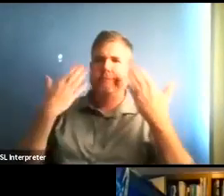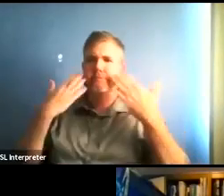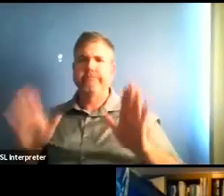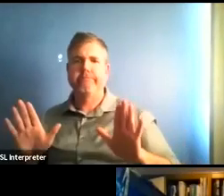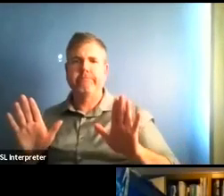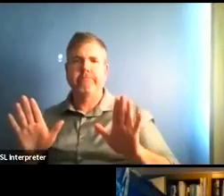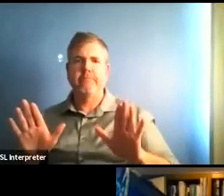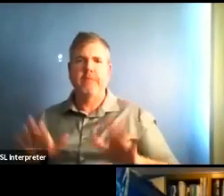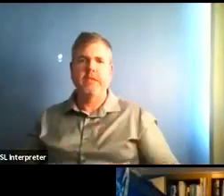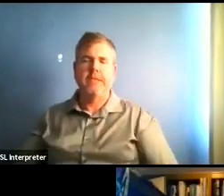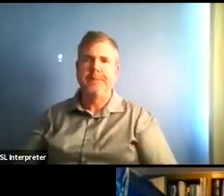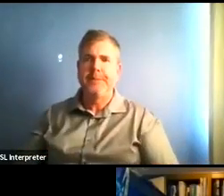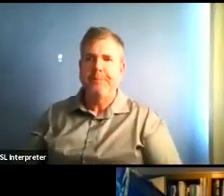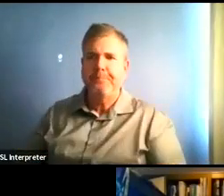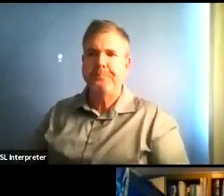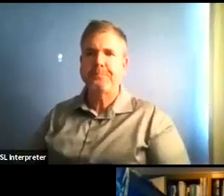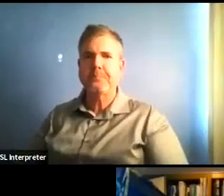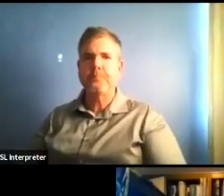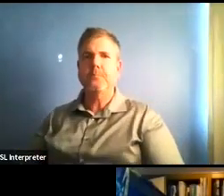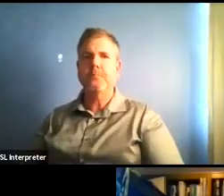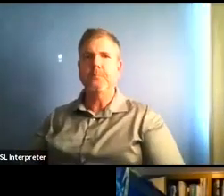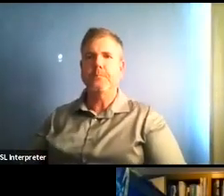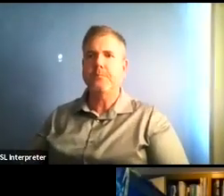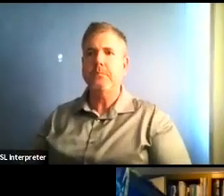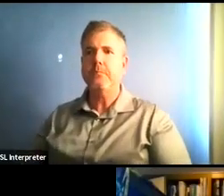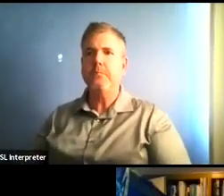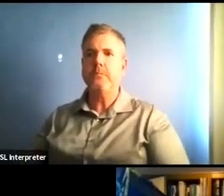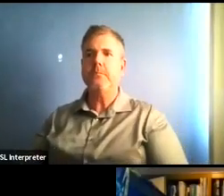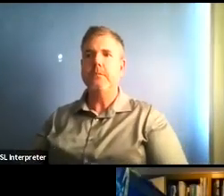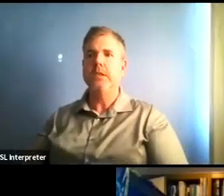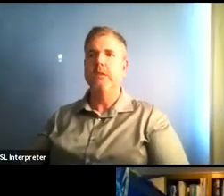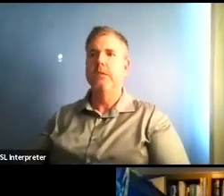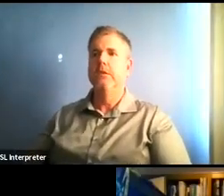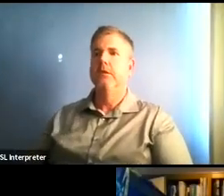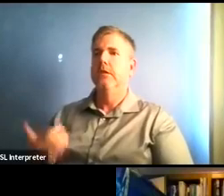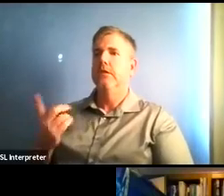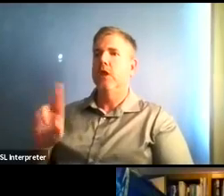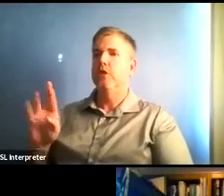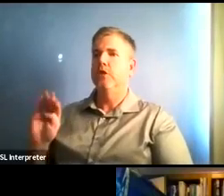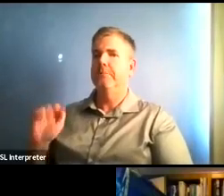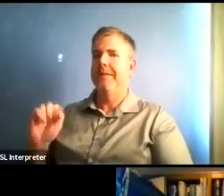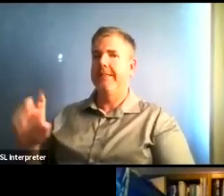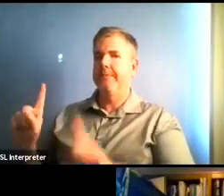activities group activities for kids and cohorts is on the website at this time.